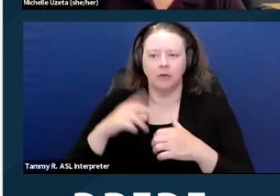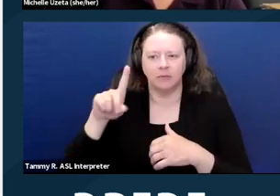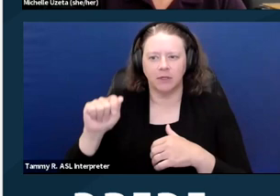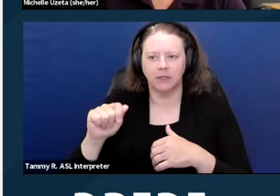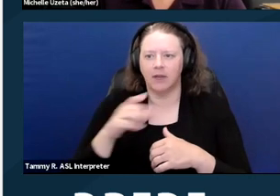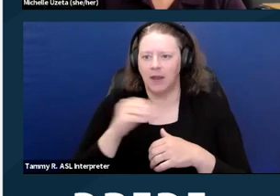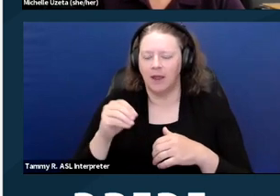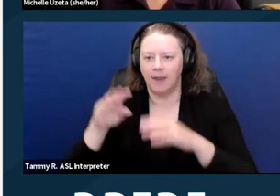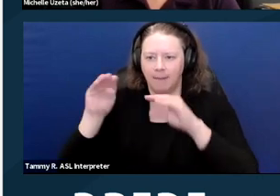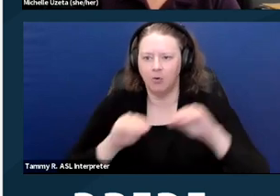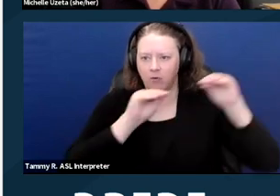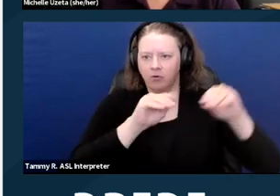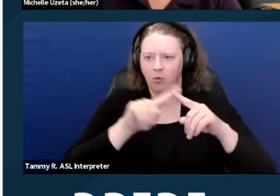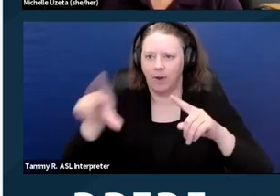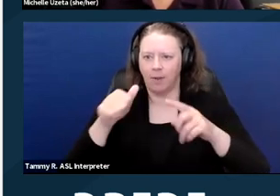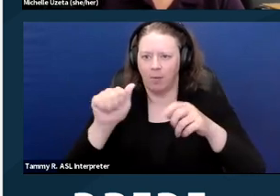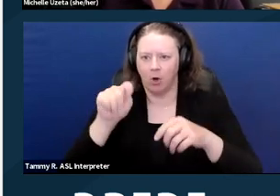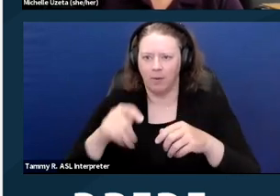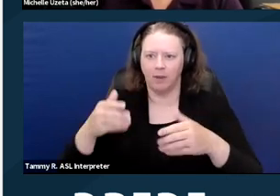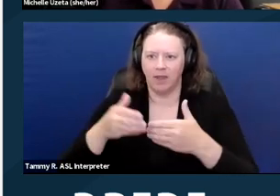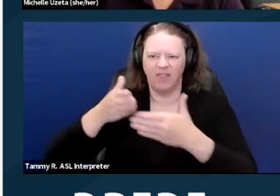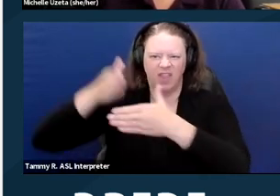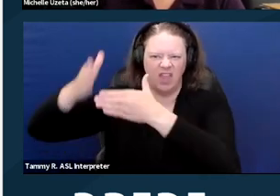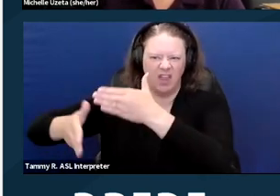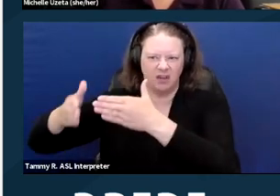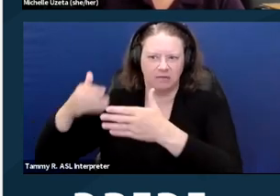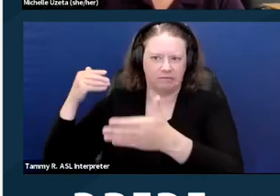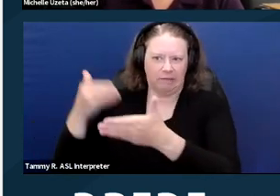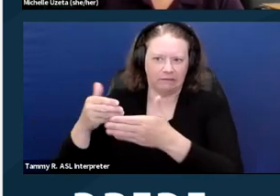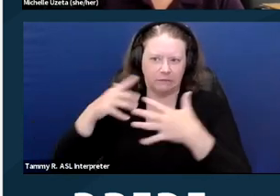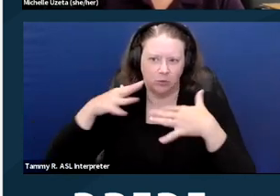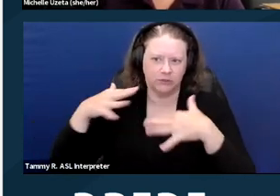That's something that's available as well. Another one, pretty common one is a waiver